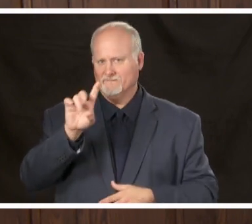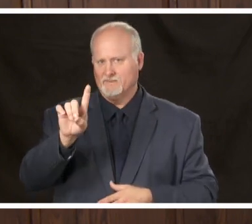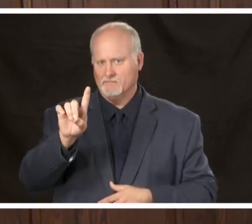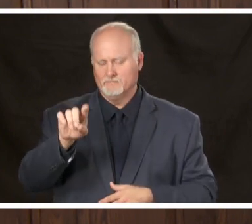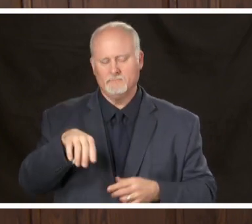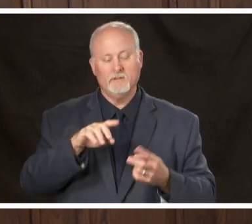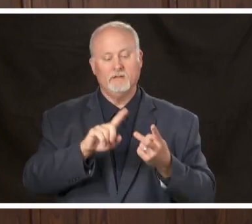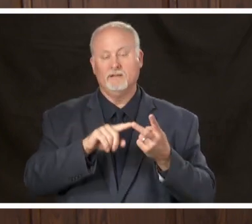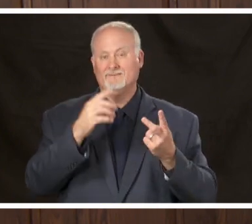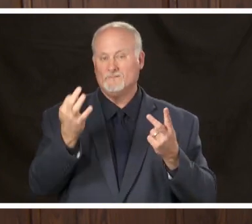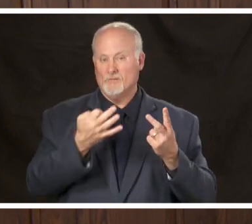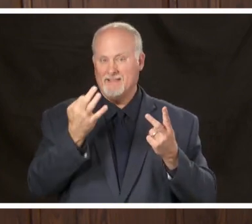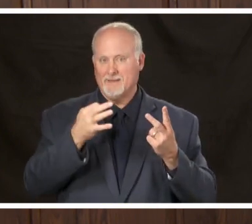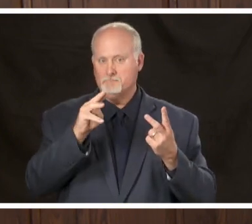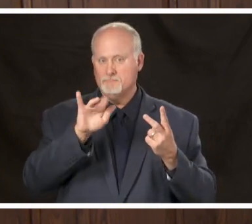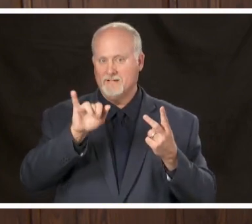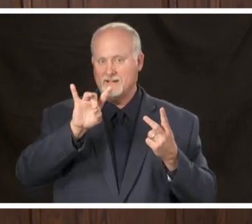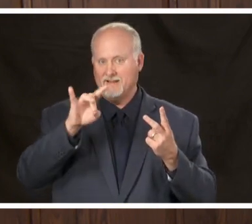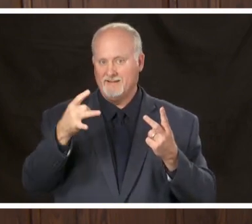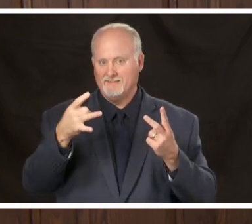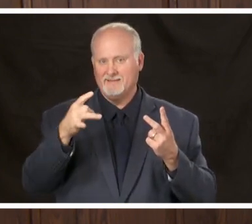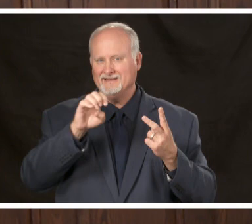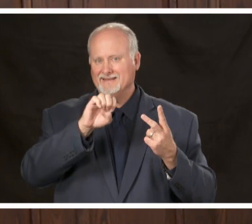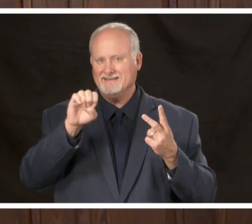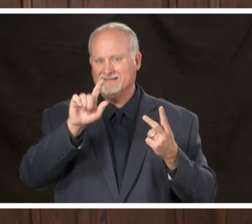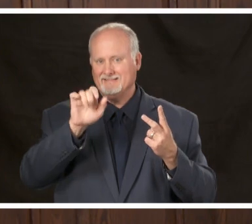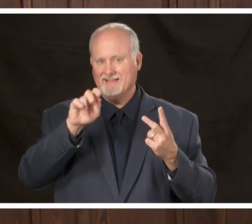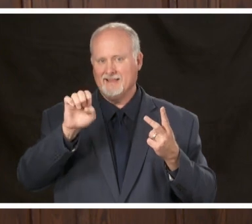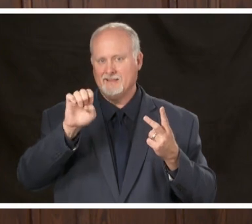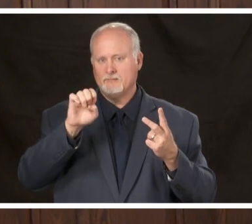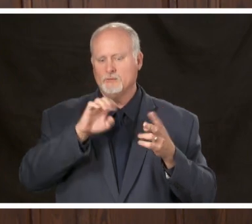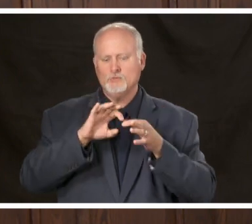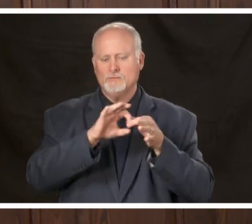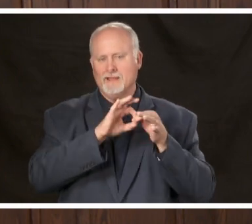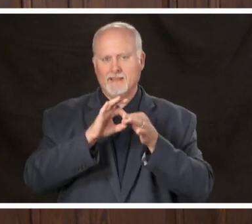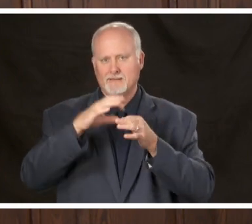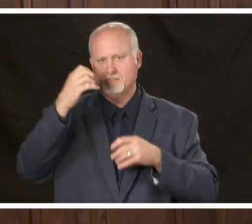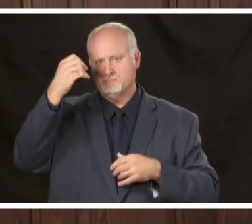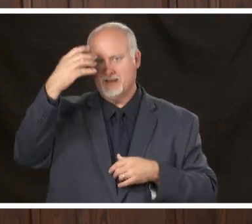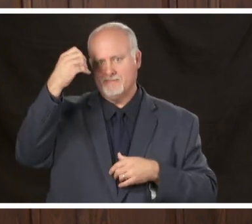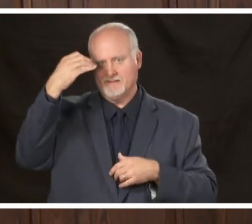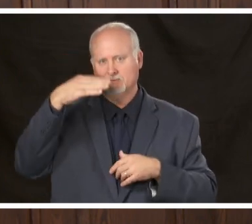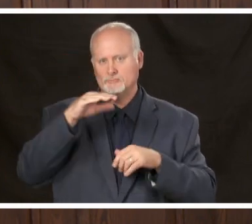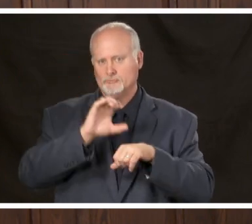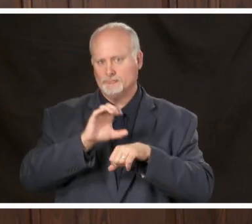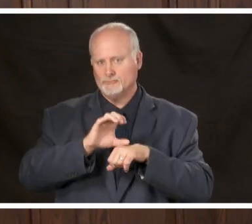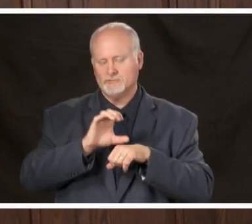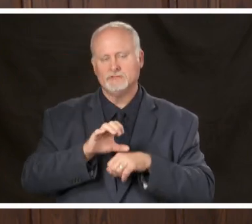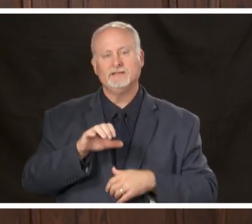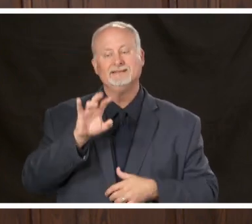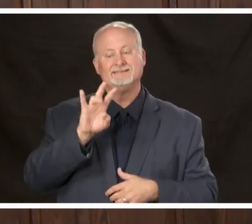Friday May the 8th Eastlake United Methodist Church that address is 7 7 5 3